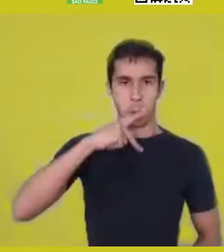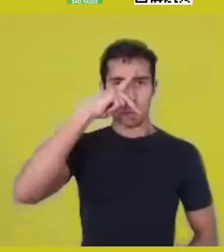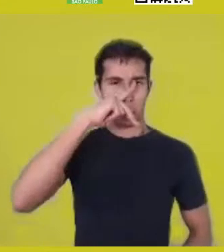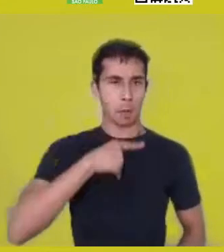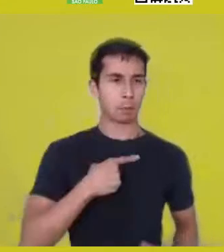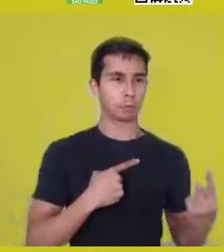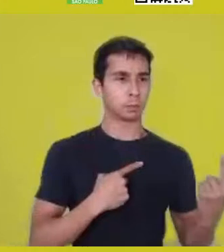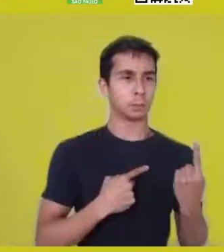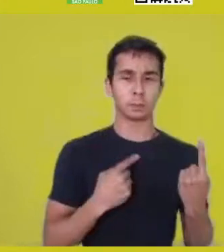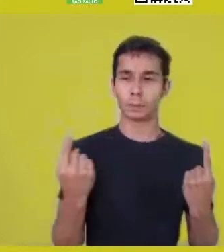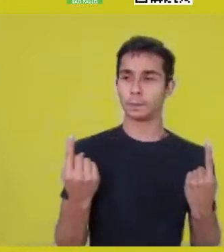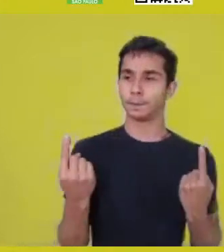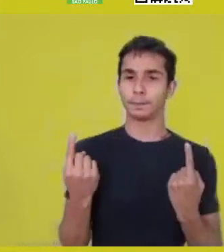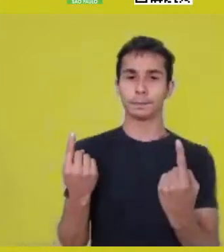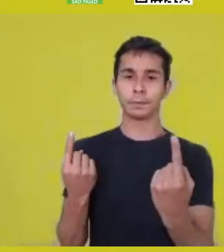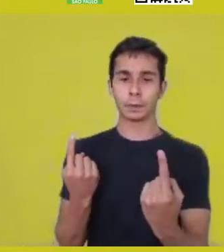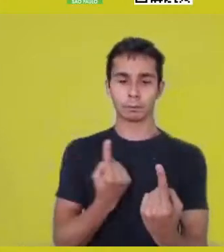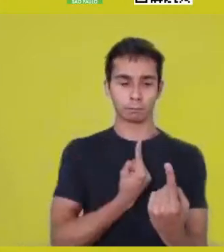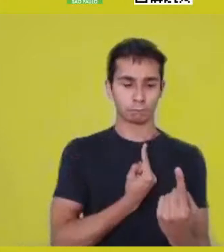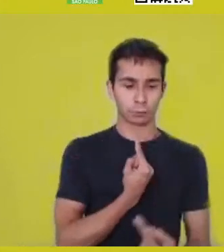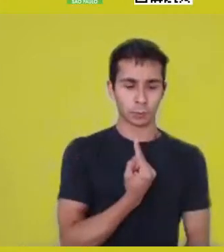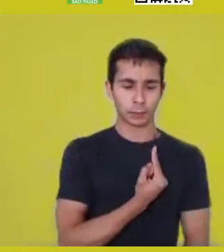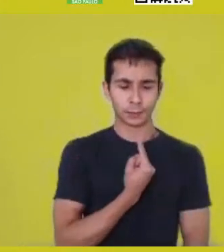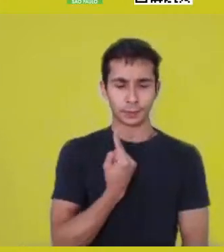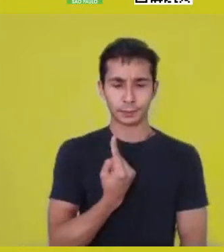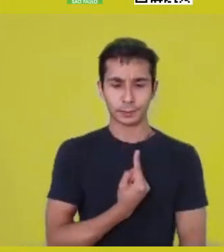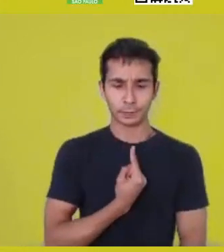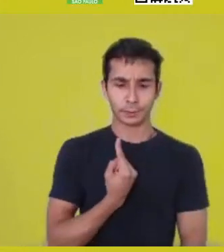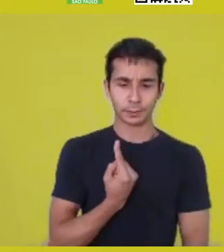lonely world model, insofar as the choices are all mine.